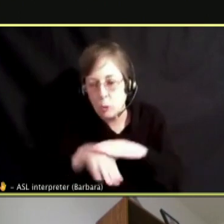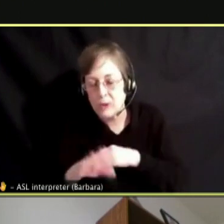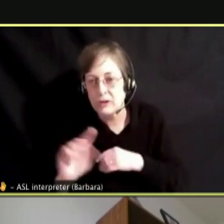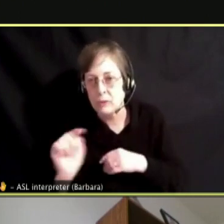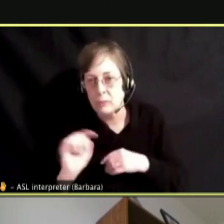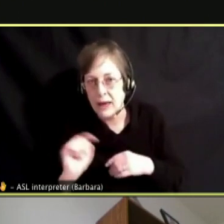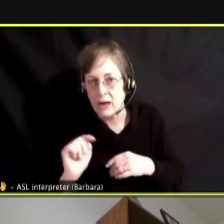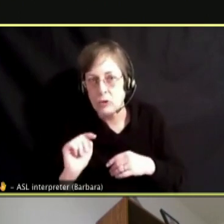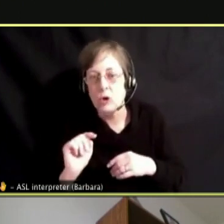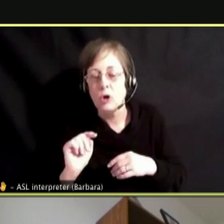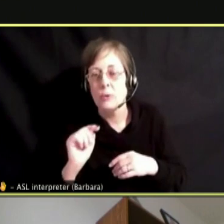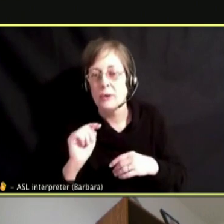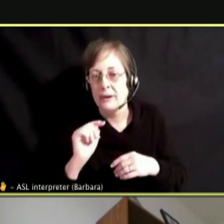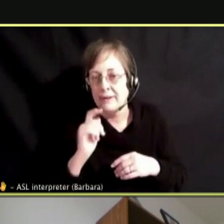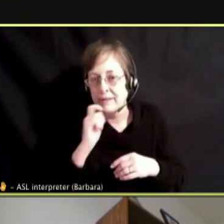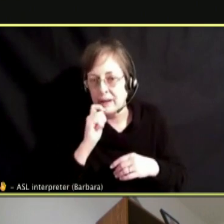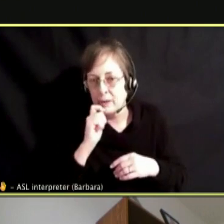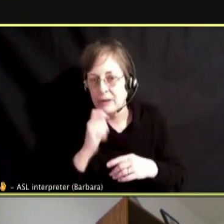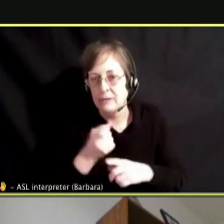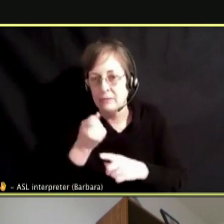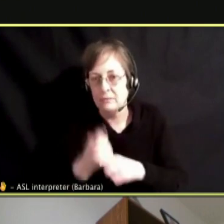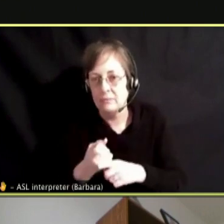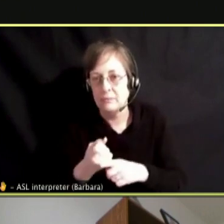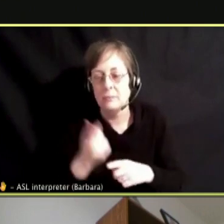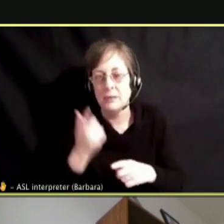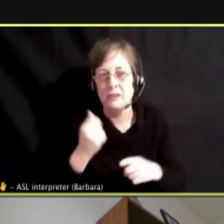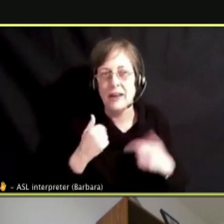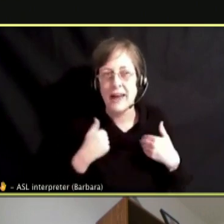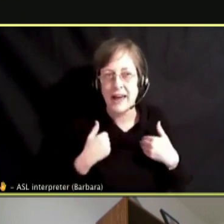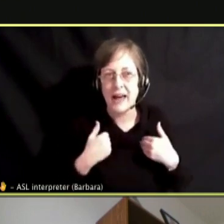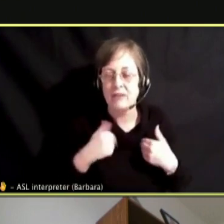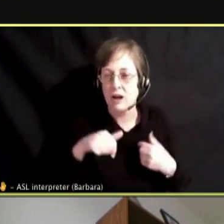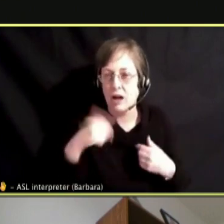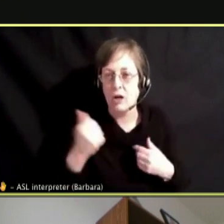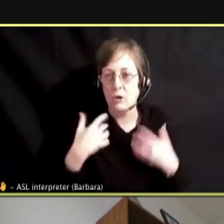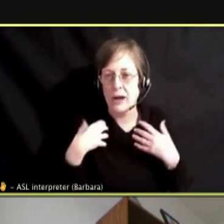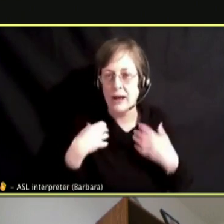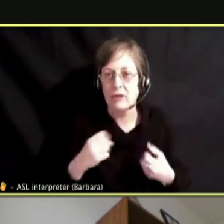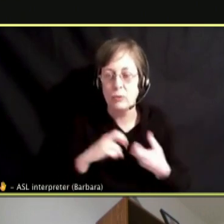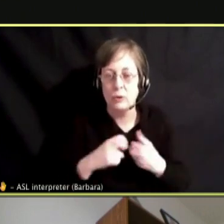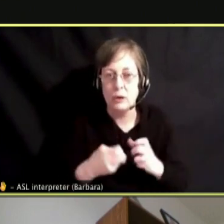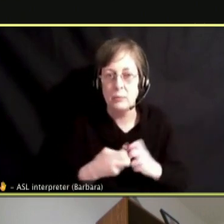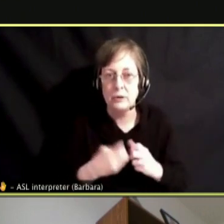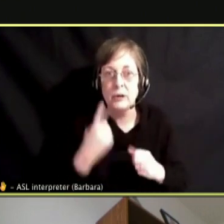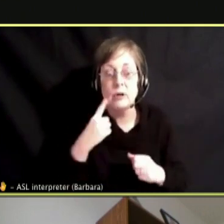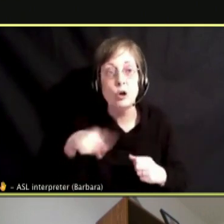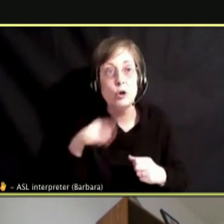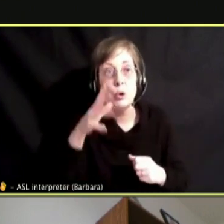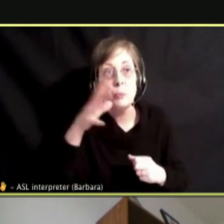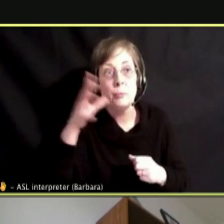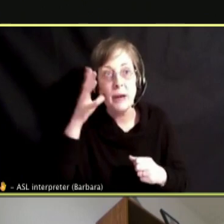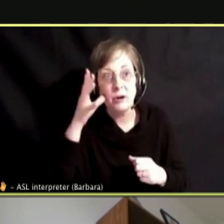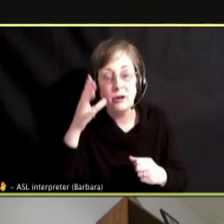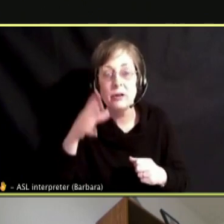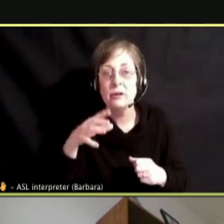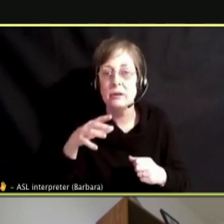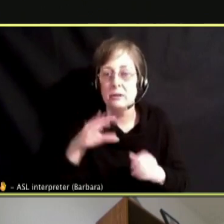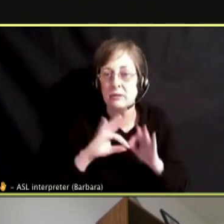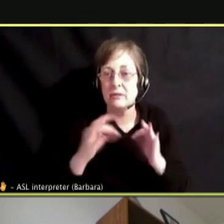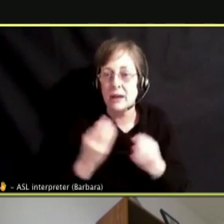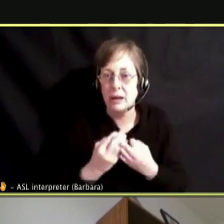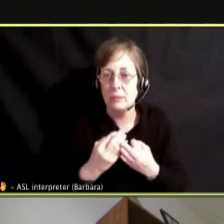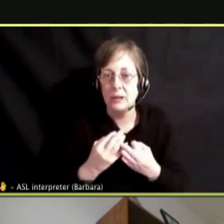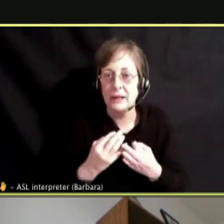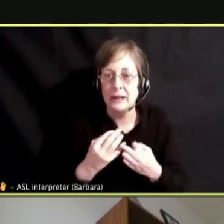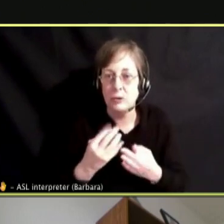AND SO FOR THE PARENTS ON THE CALL BUT WHAT ARE SOME OF THE SIGNS FAMILY NEED TO BE AWARE